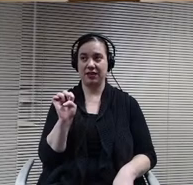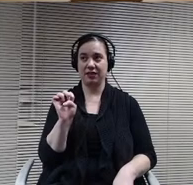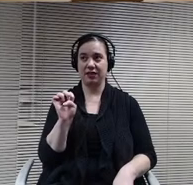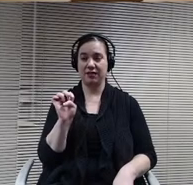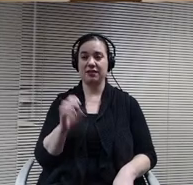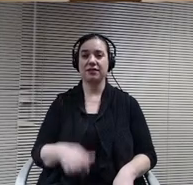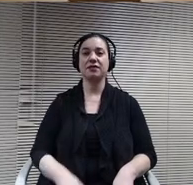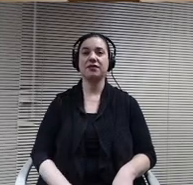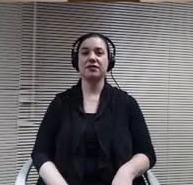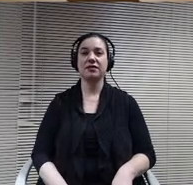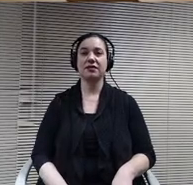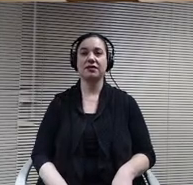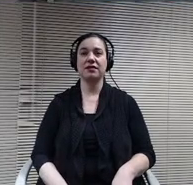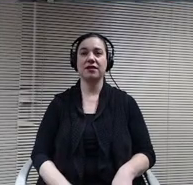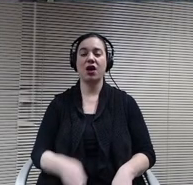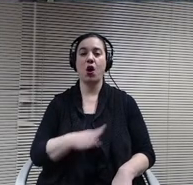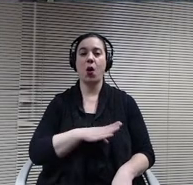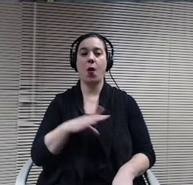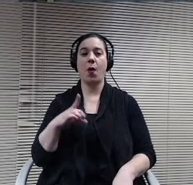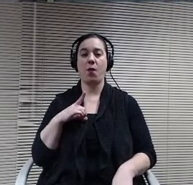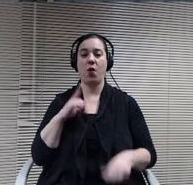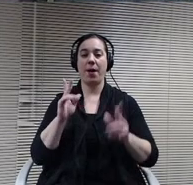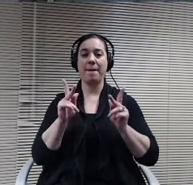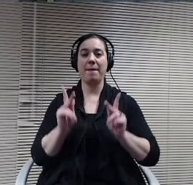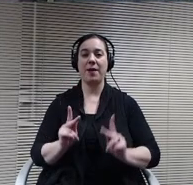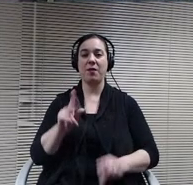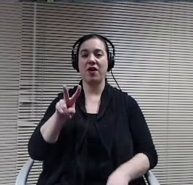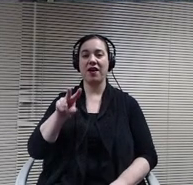Board member Vitaly I board member Wagner.